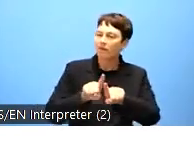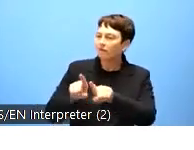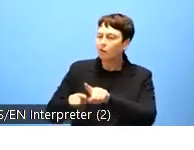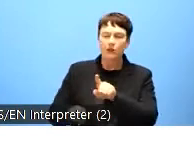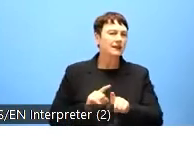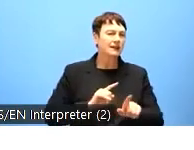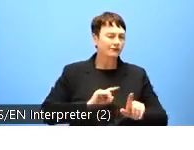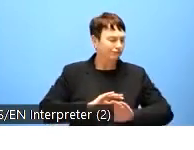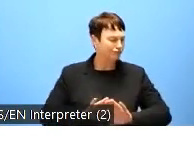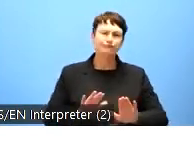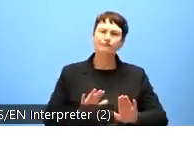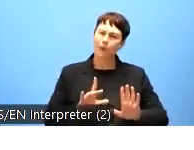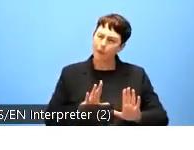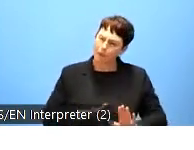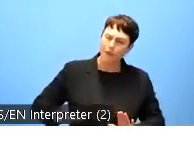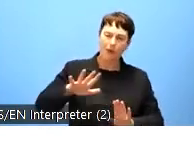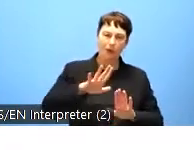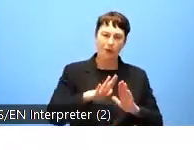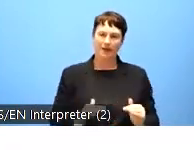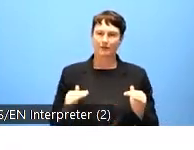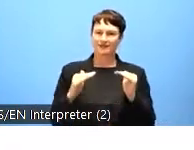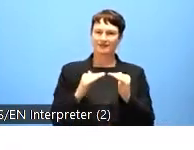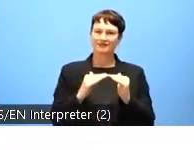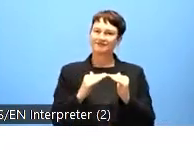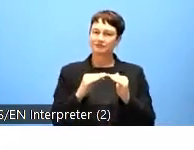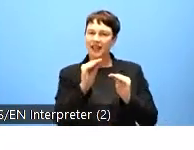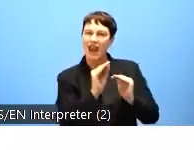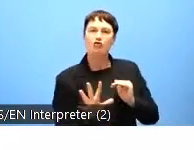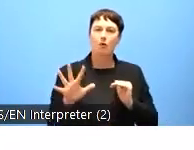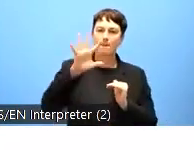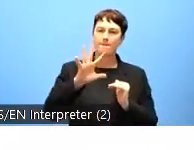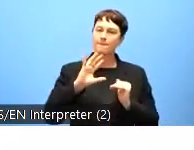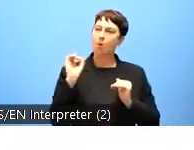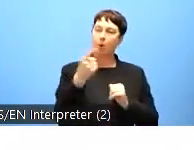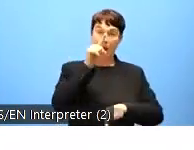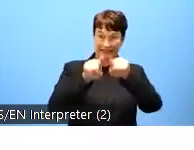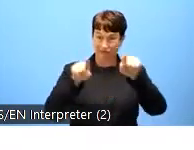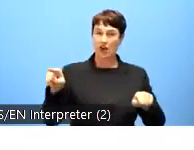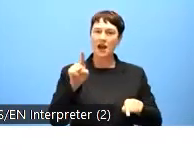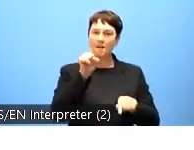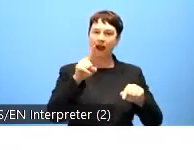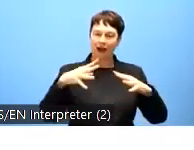where we can finally be united in diversity. I wish you a fruitful discussion today, and